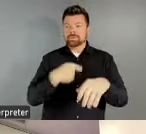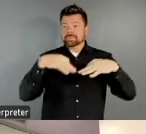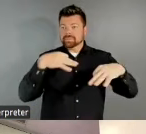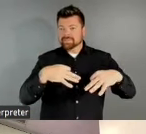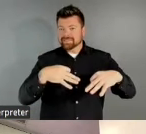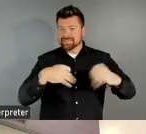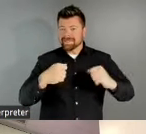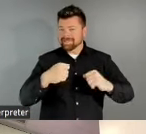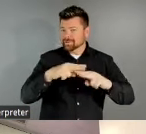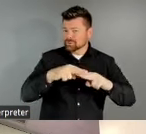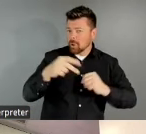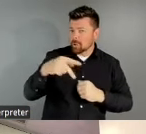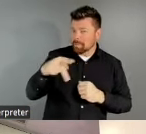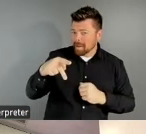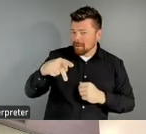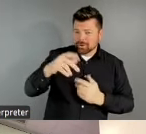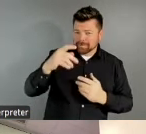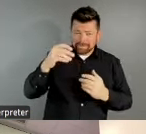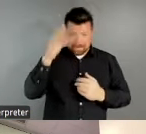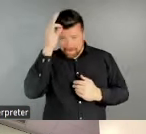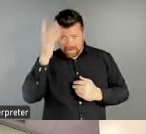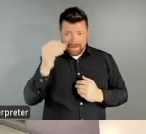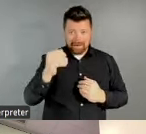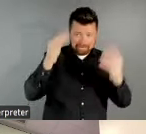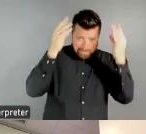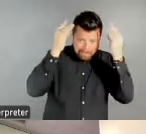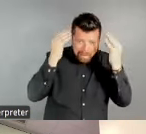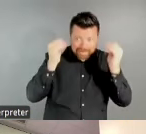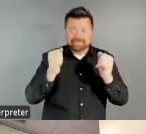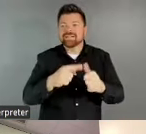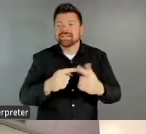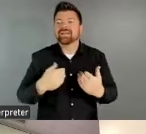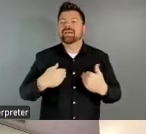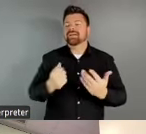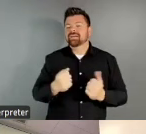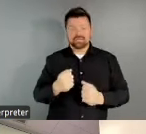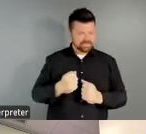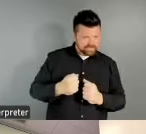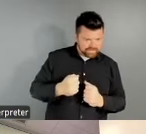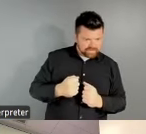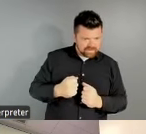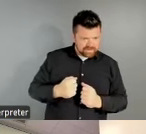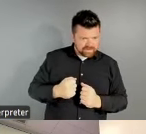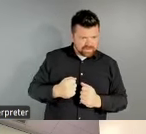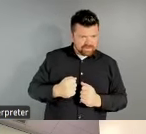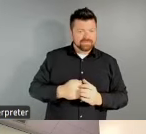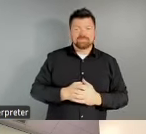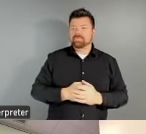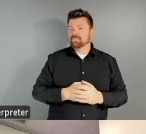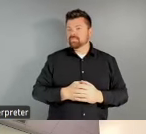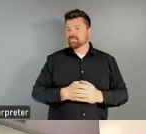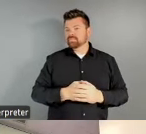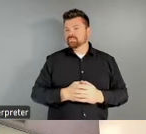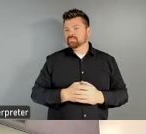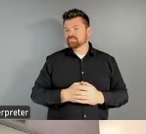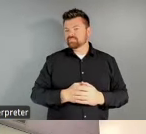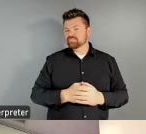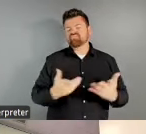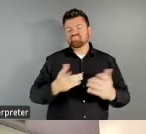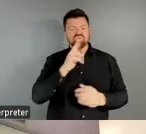hair as well, wearing a black top with some white piping and accents. I'm really happy to be talking